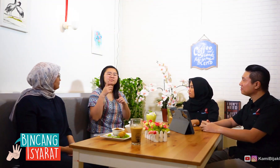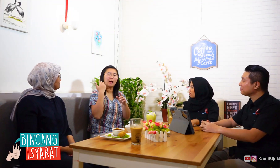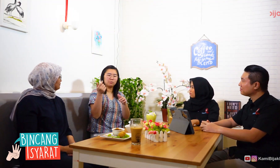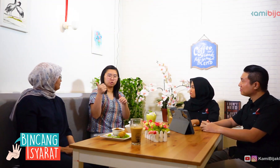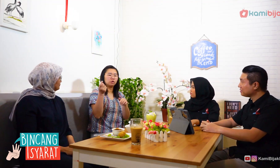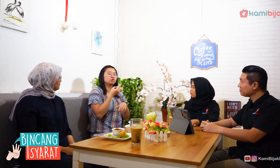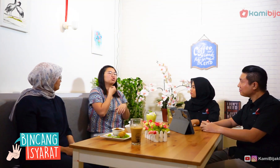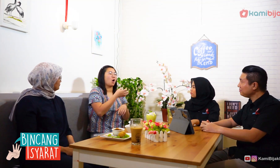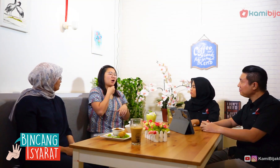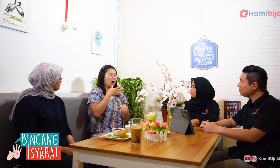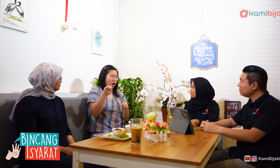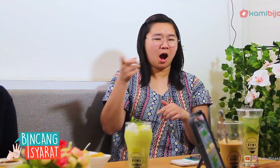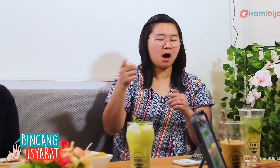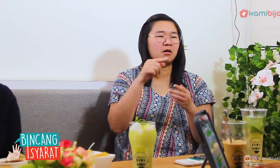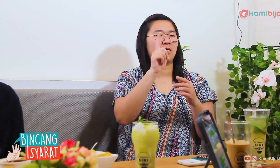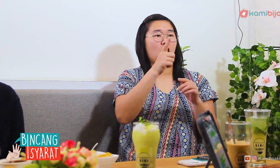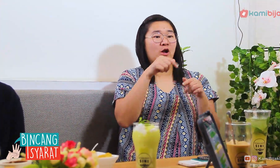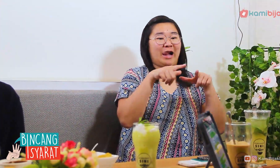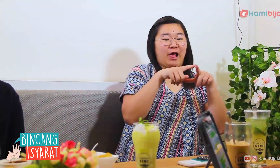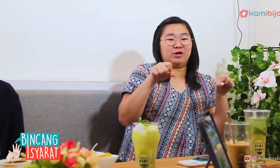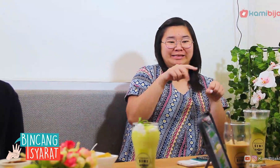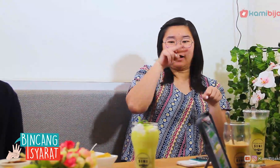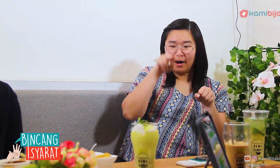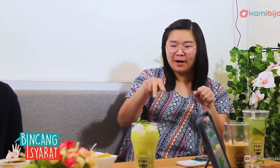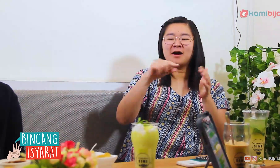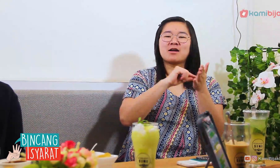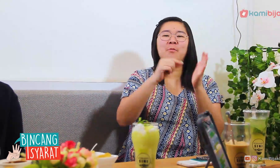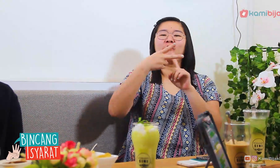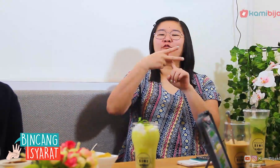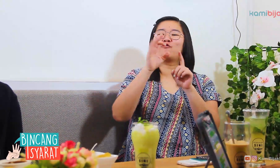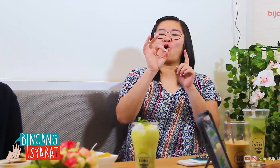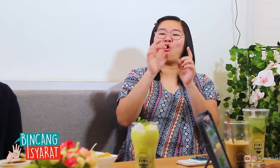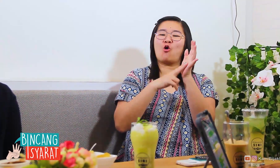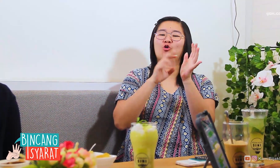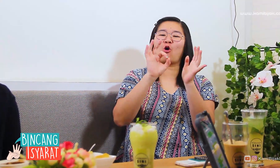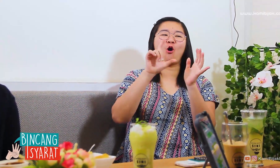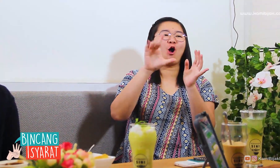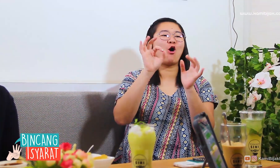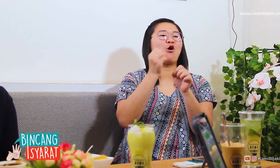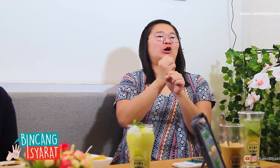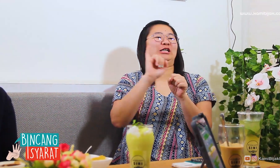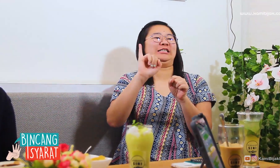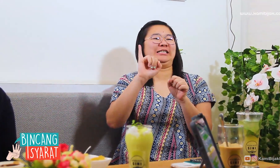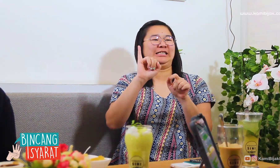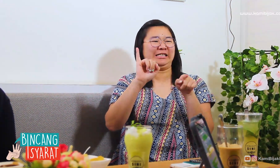Yeah right, it was called voice / pronunciation, in linguistics, that's phonology.